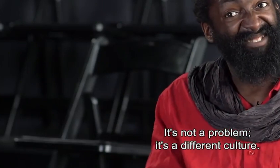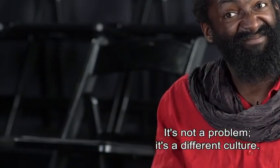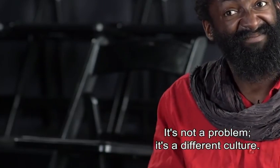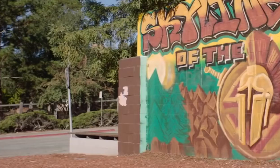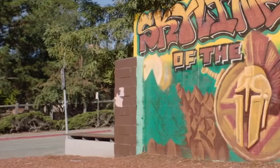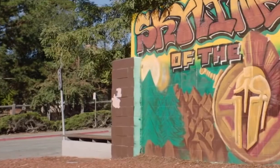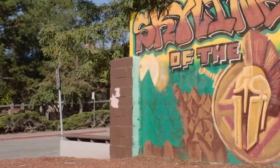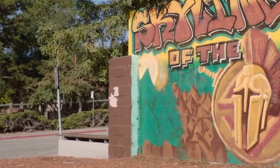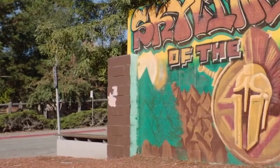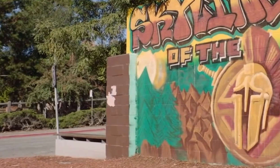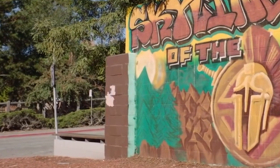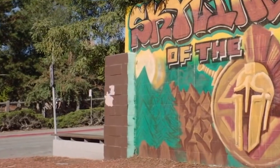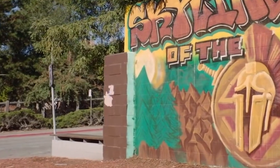Antoine returns to his high school.